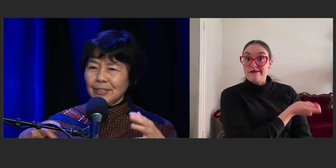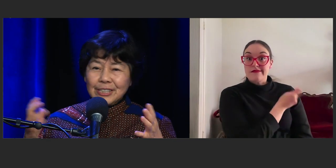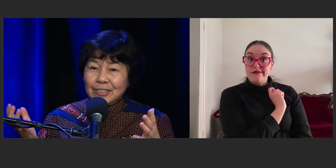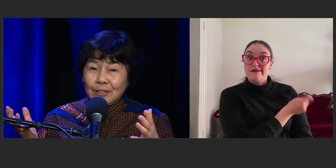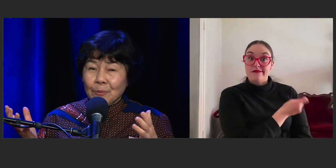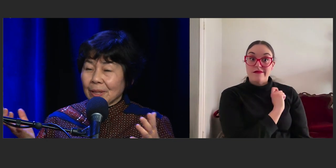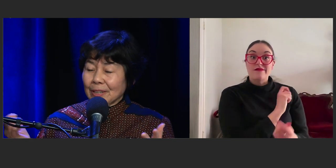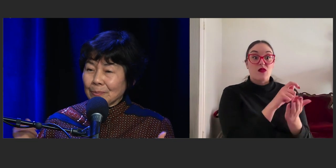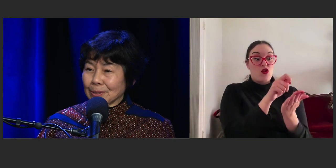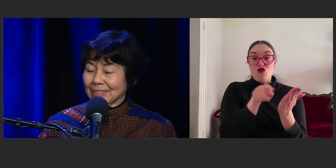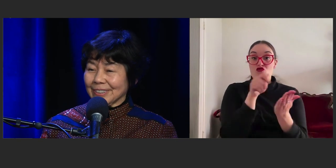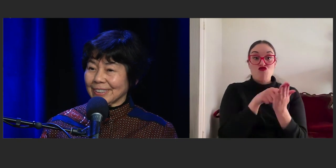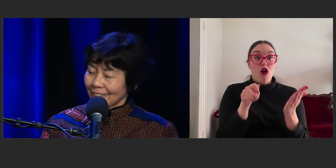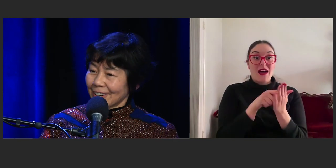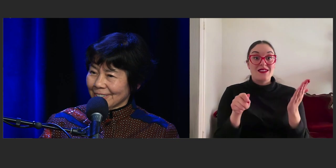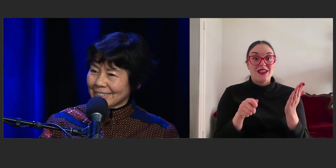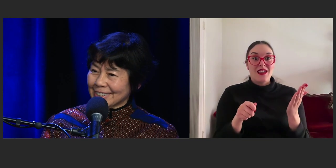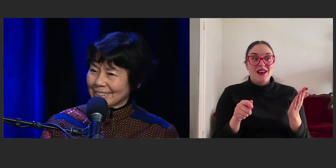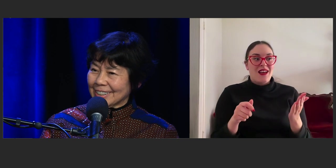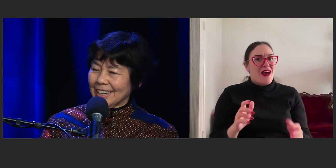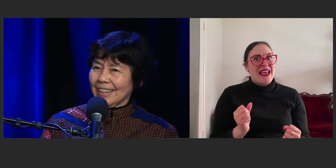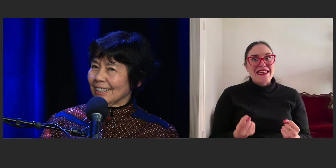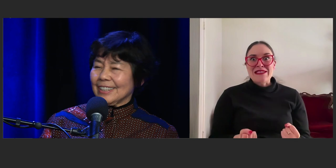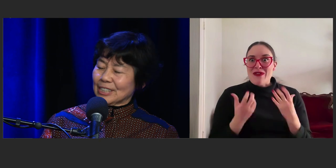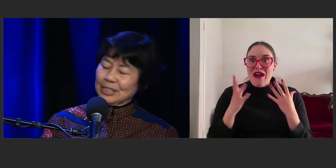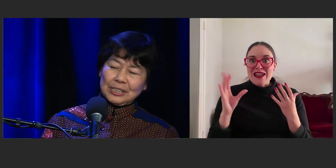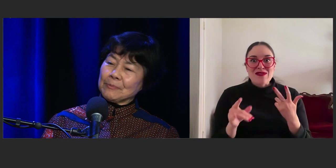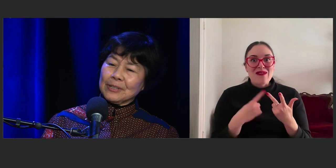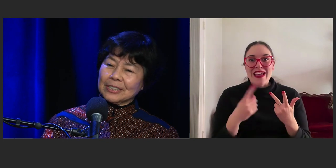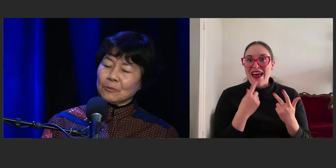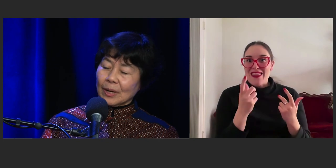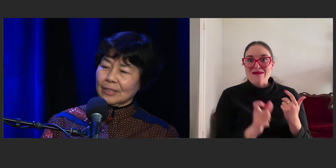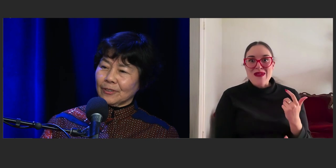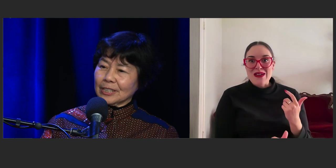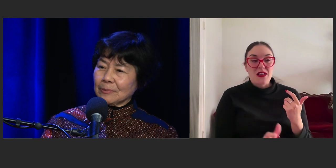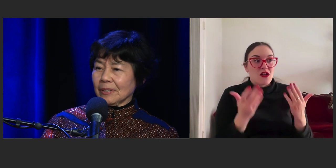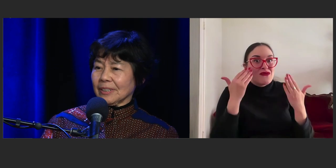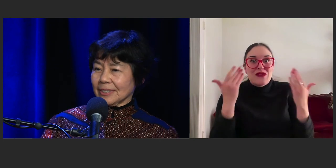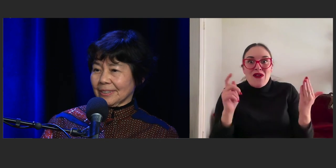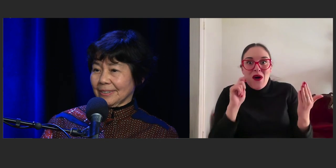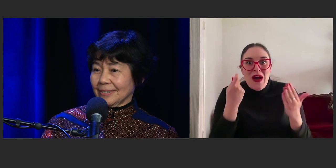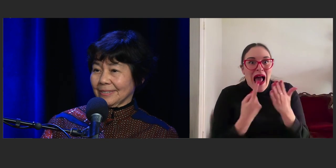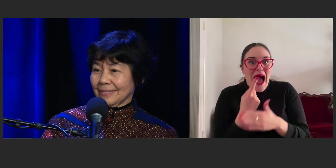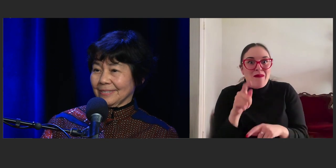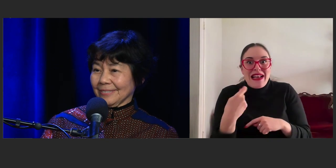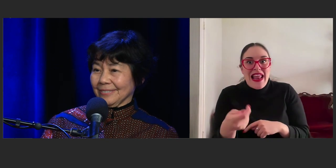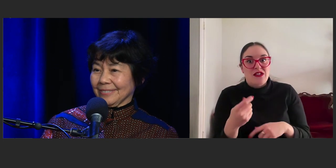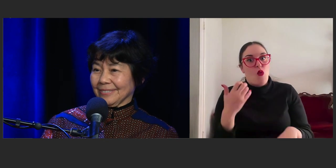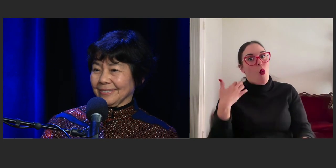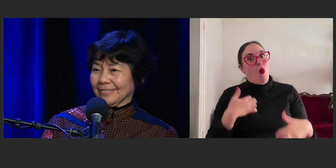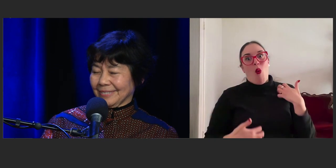You just dunno where the other person's gonna go. It's just the most wonderful experience. Yeah, wonderful.